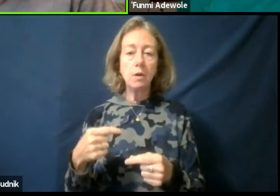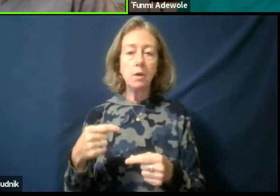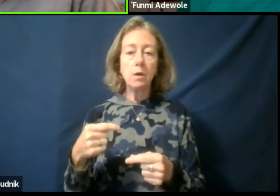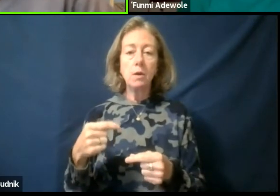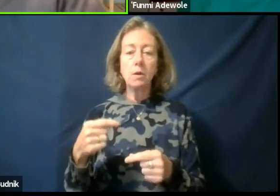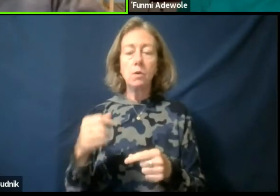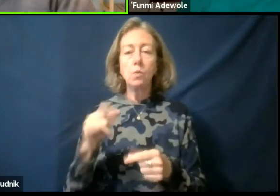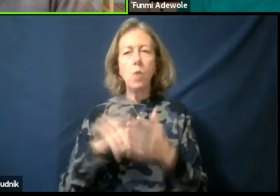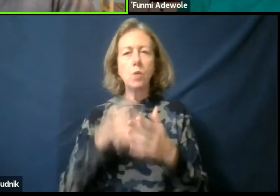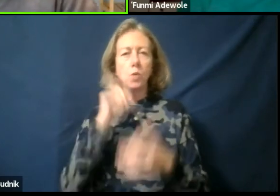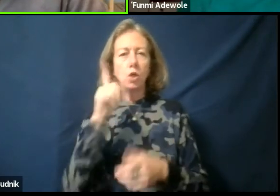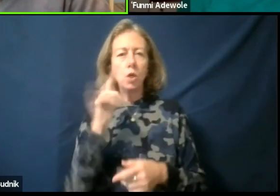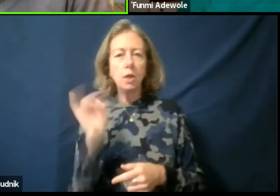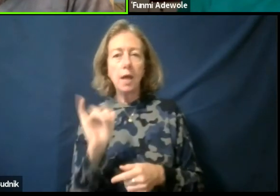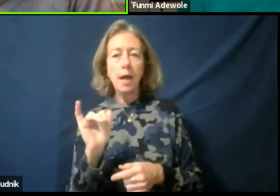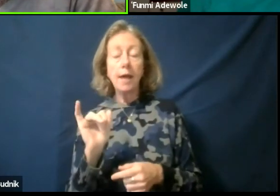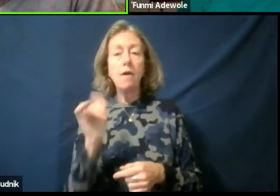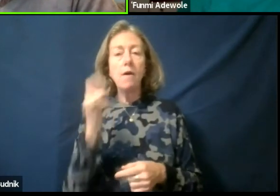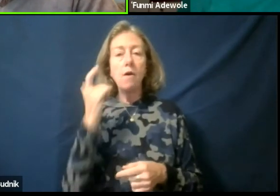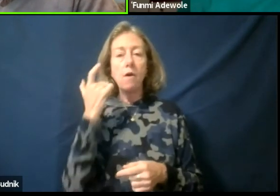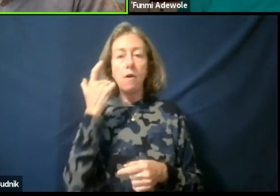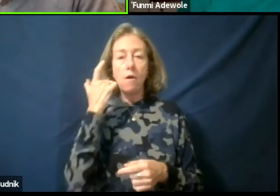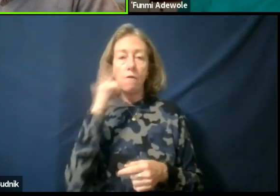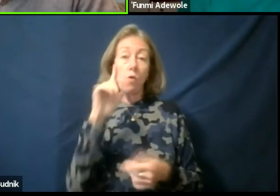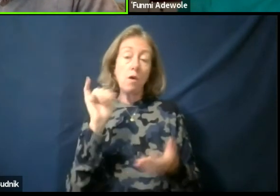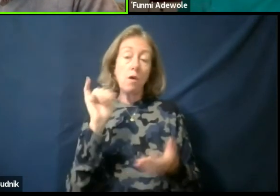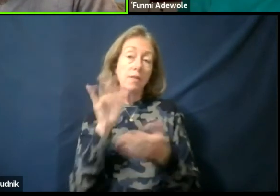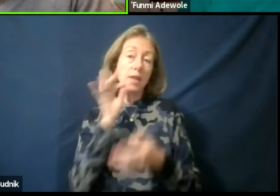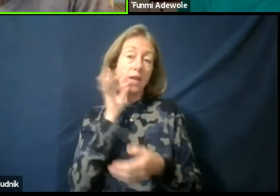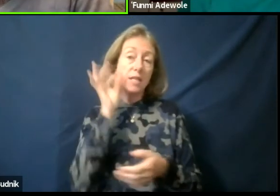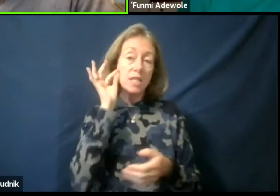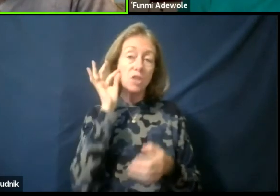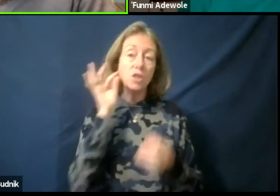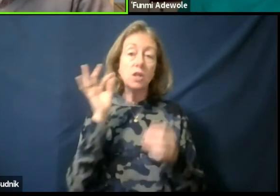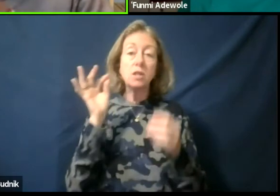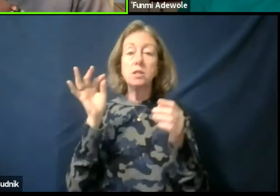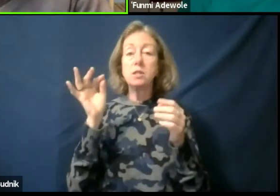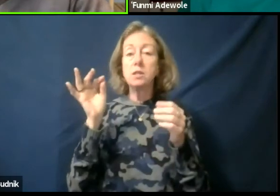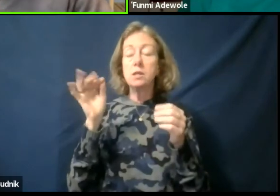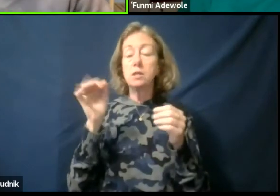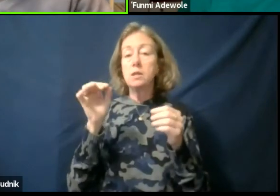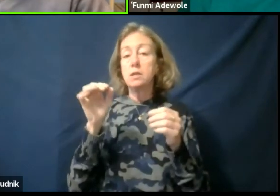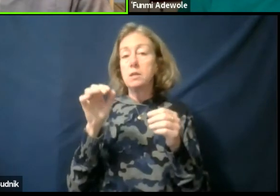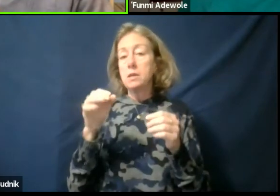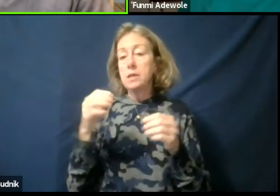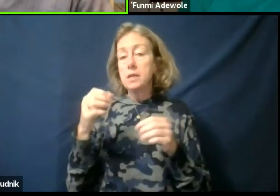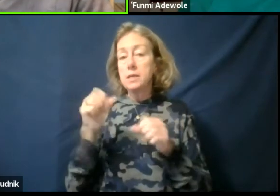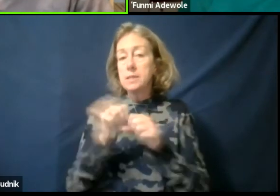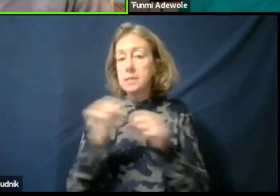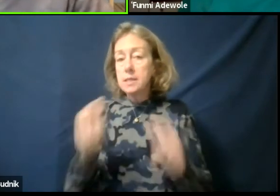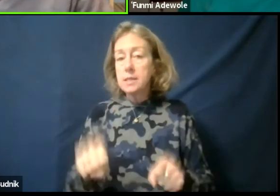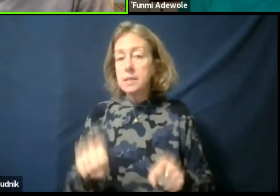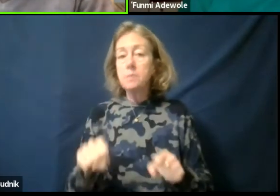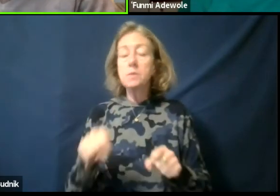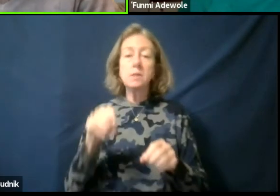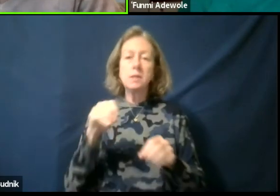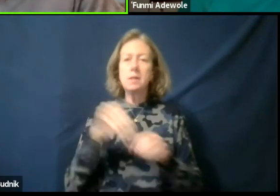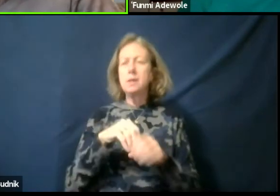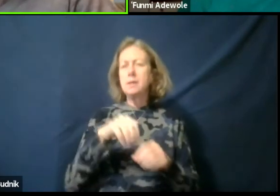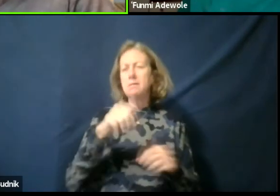and in the context of indigenous, you know epistems and realities also here in Canada, and some other parts of the world